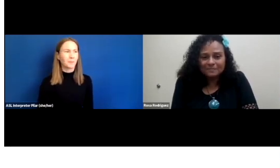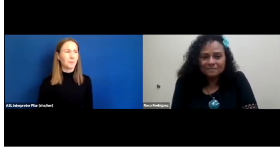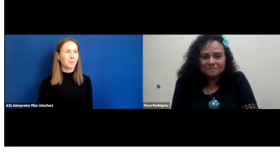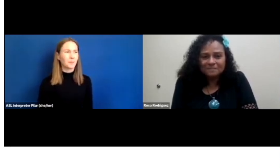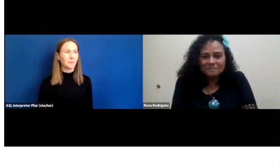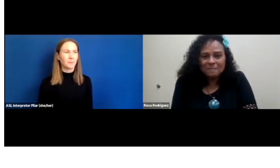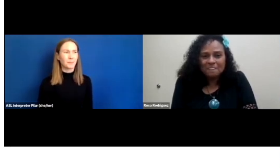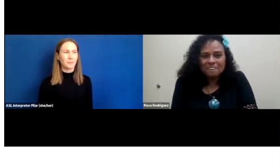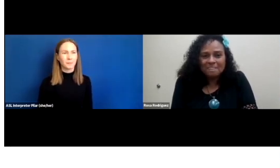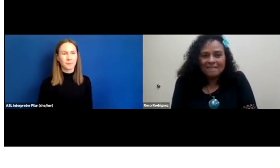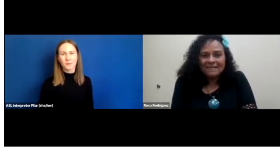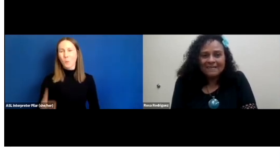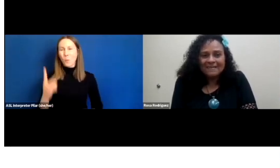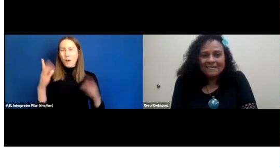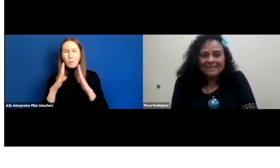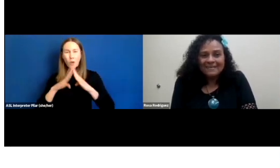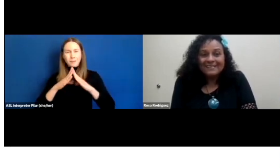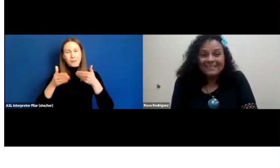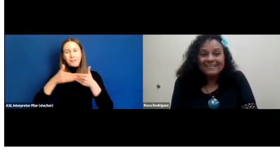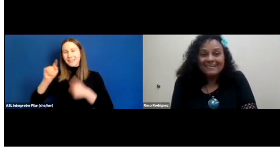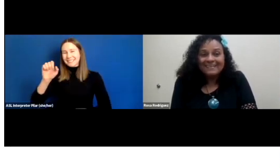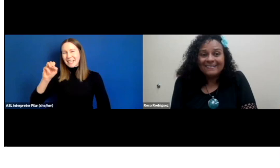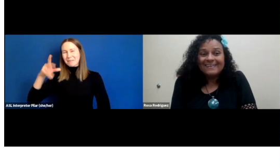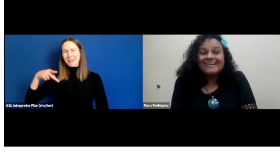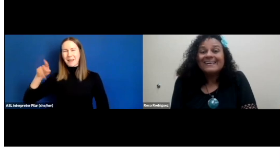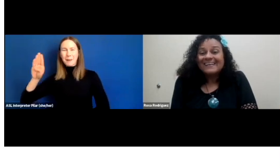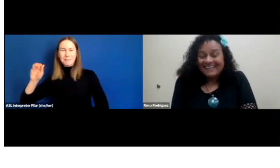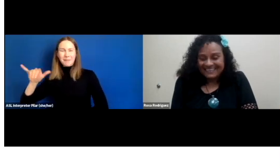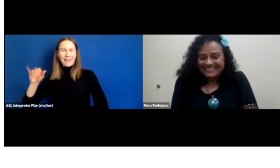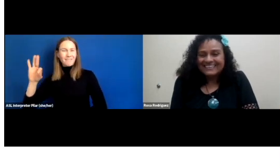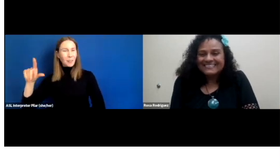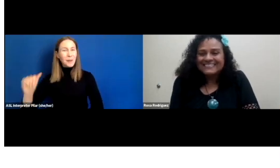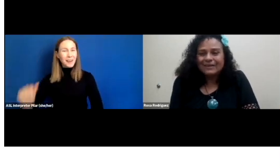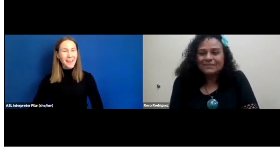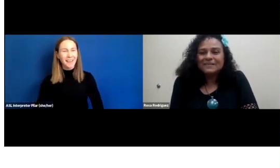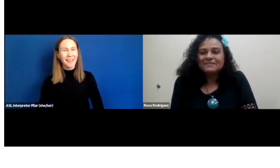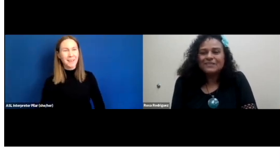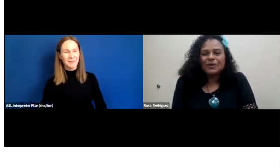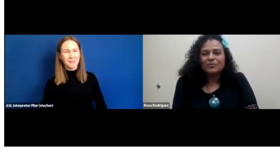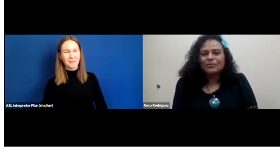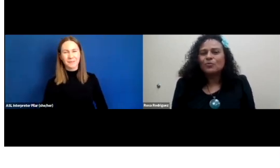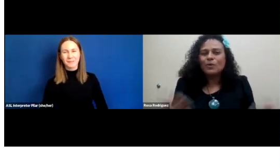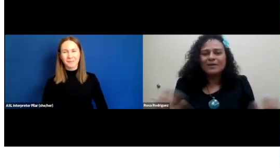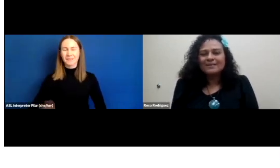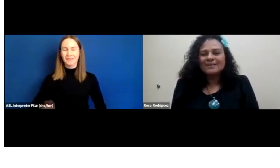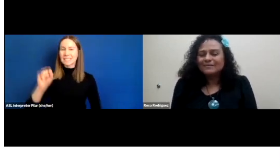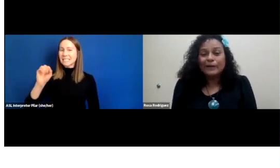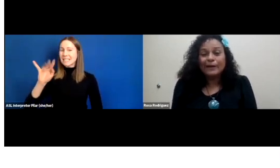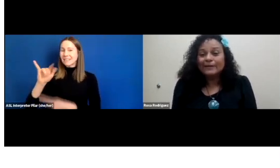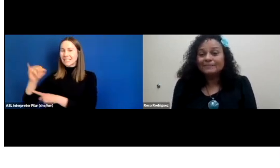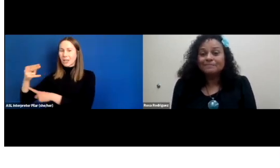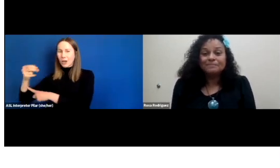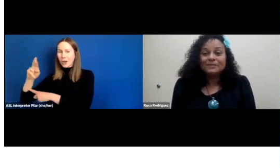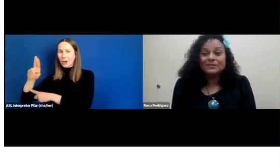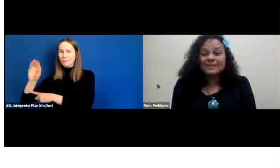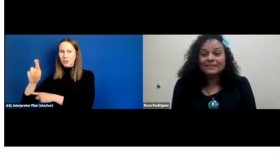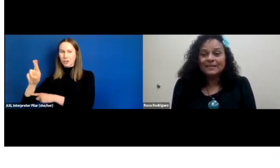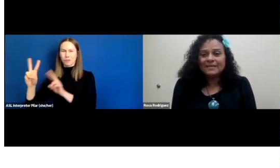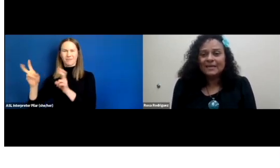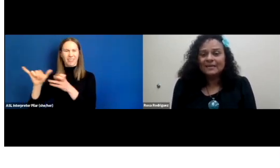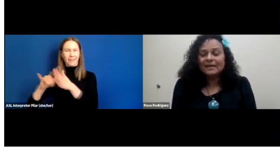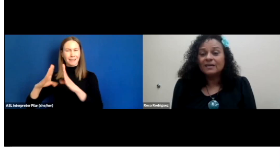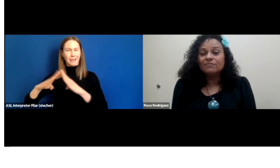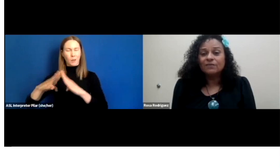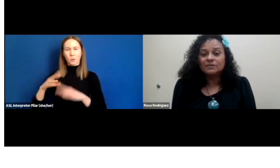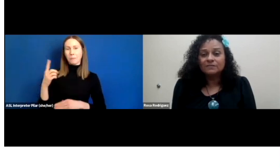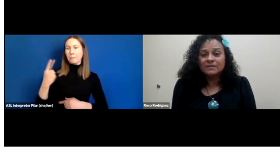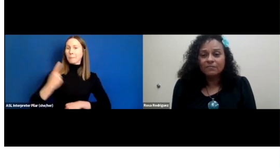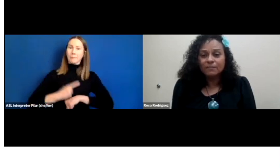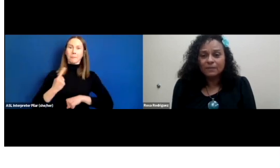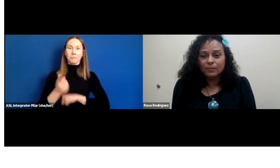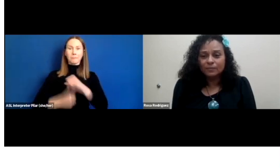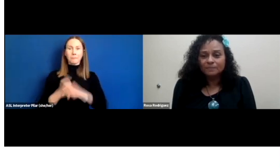Then the town of Safety Harbor one day in 1998 had an influx of deaf people